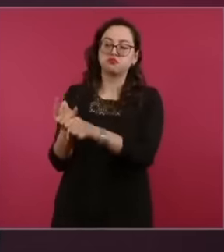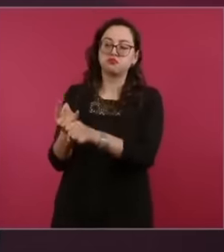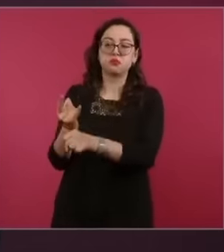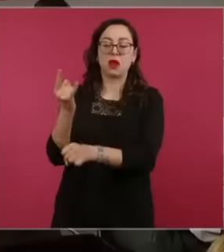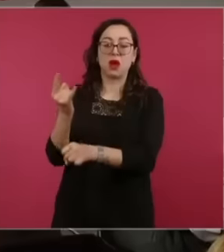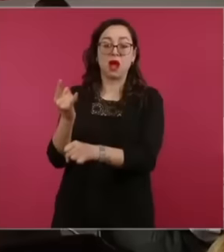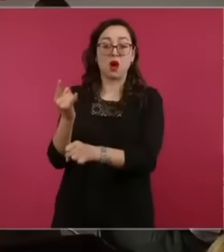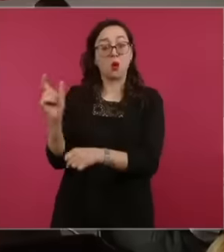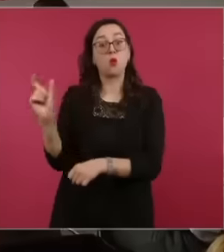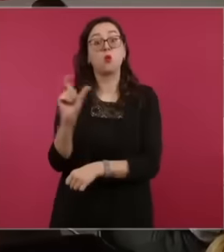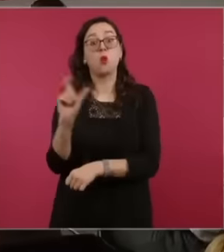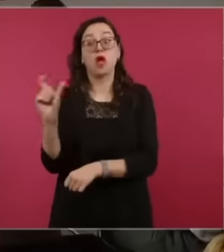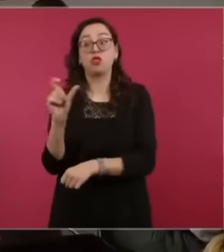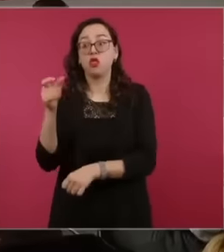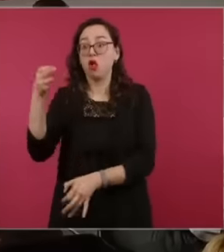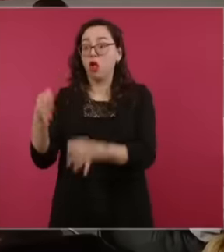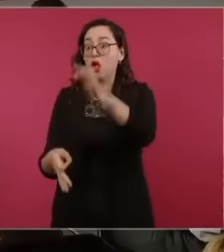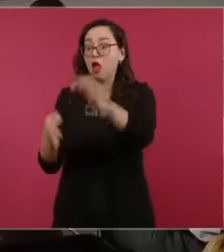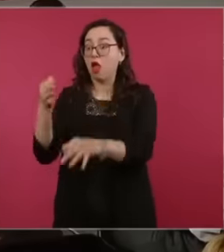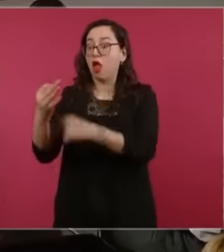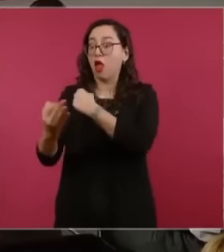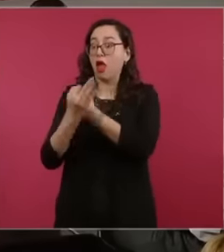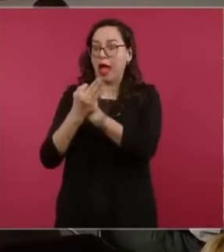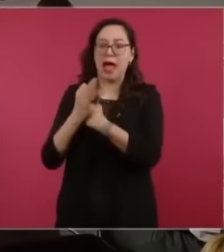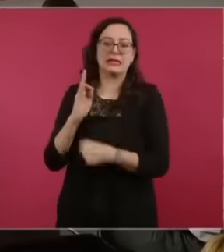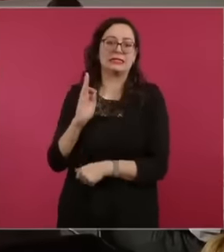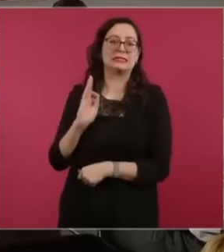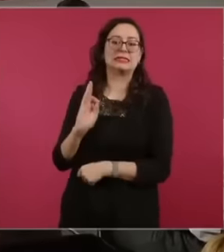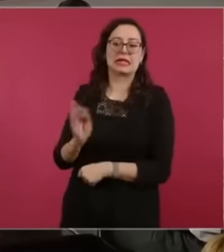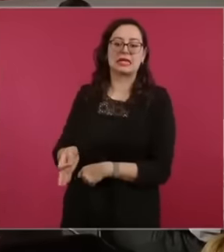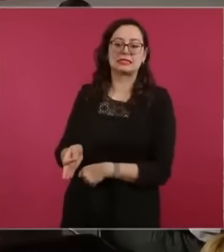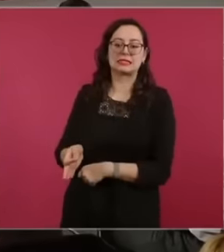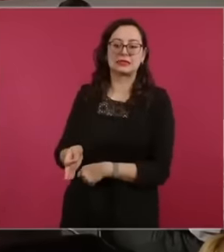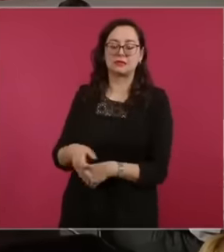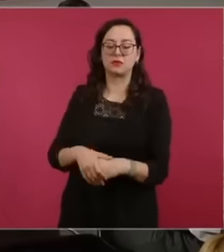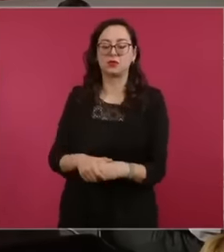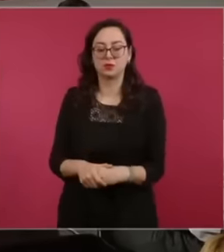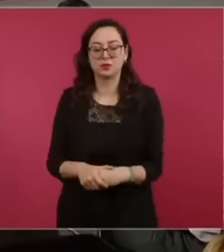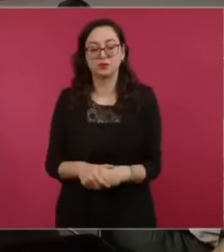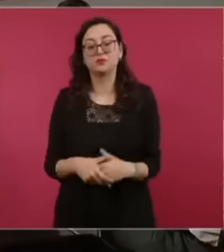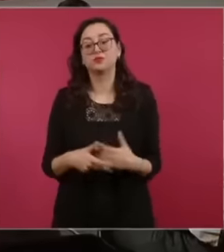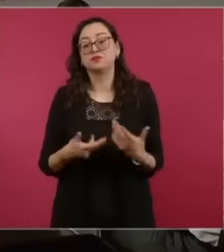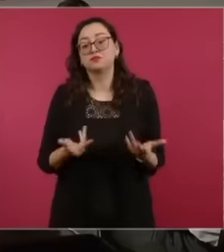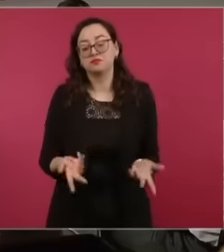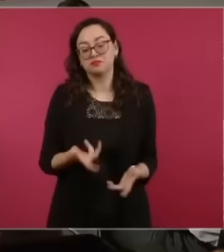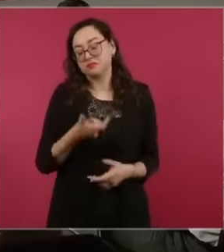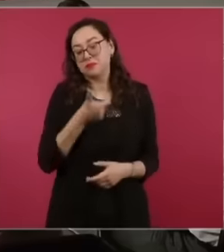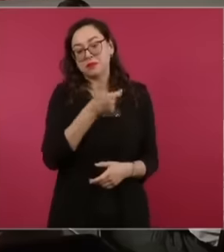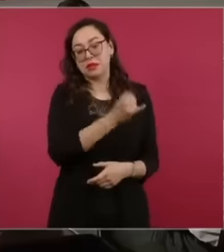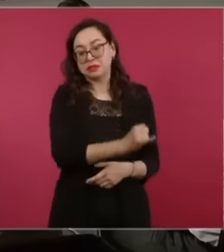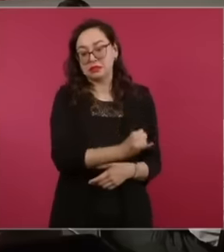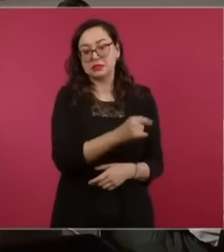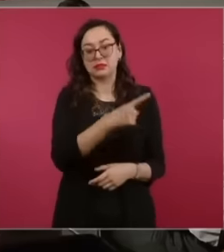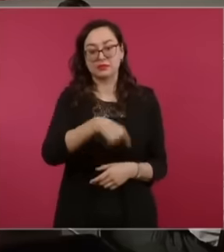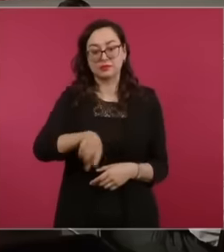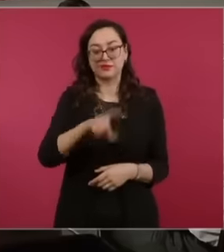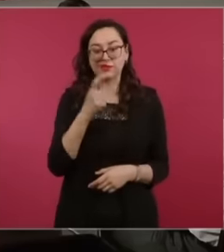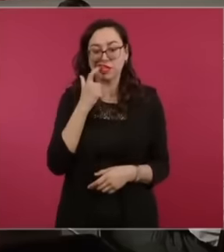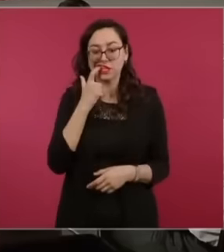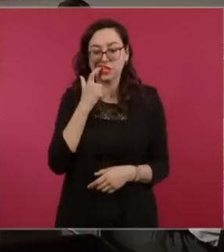judicial resolutions, we could mention suspensions that can also indirectly generate